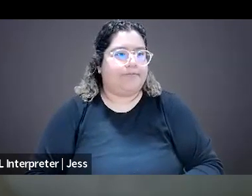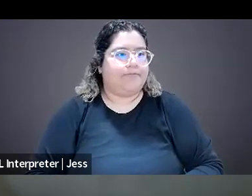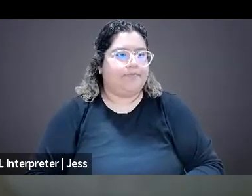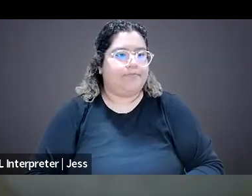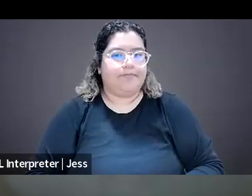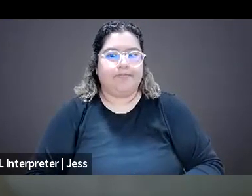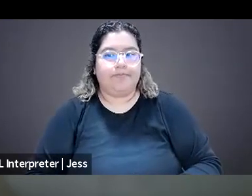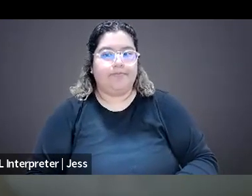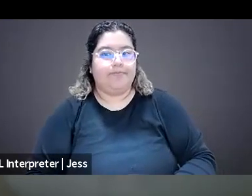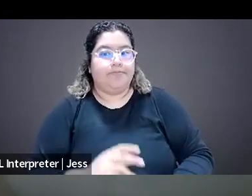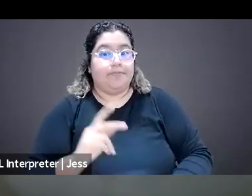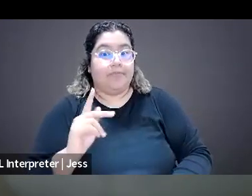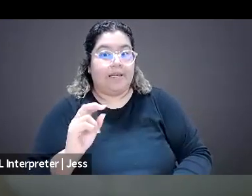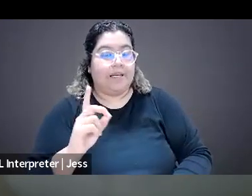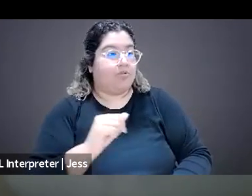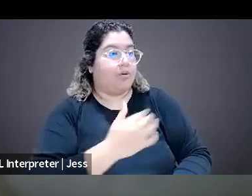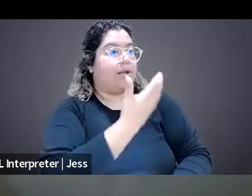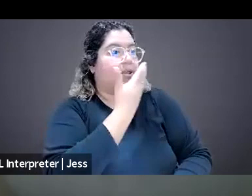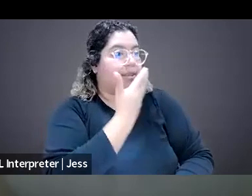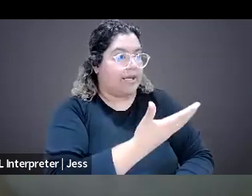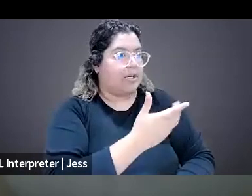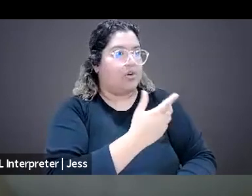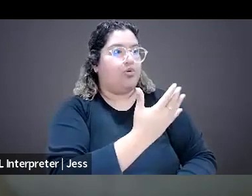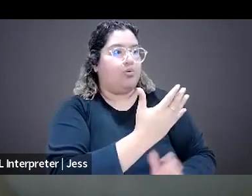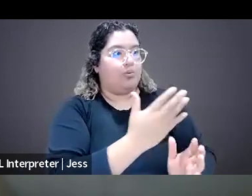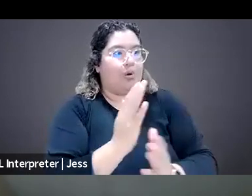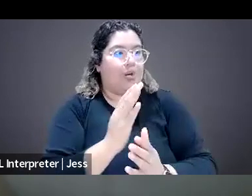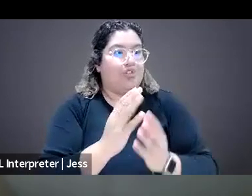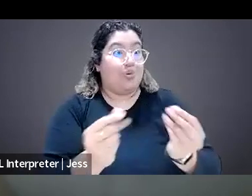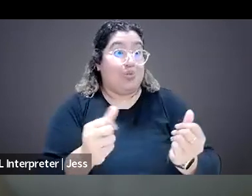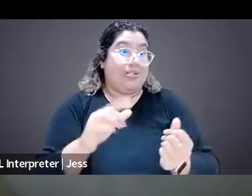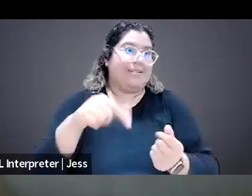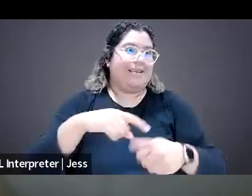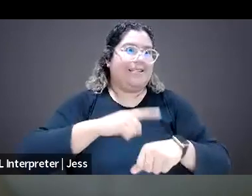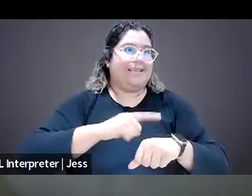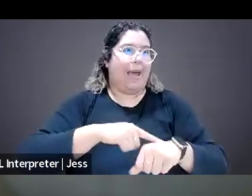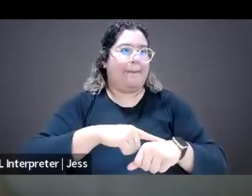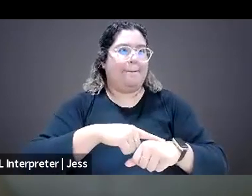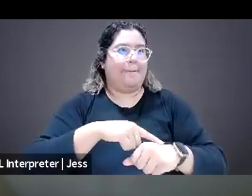Thank you so much, Elisa, for turning us to solutions, 'cause we're about halfway through our time. So I think perfect timing to talk a little bit